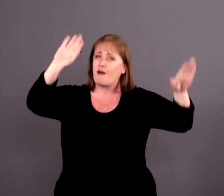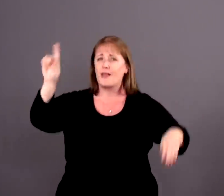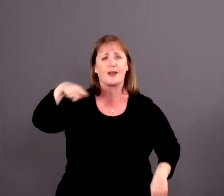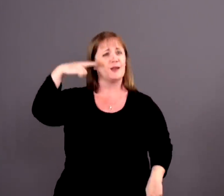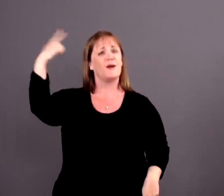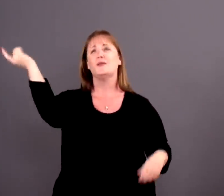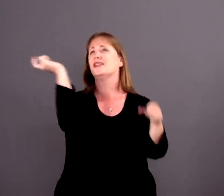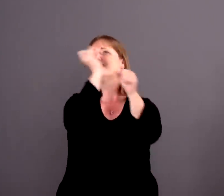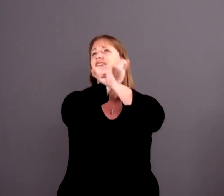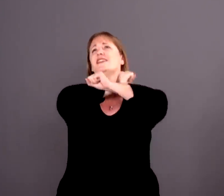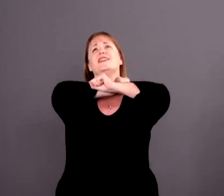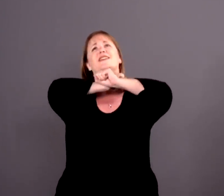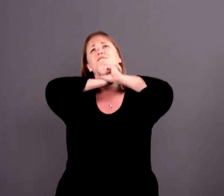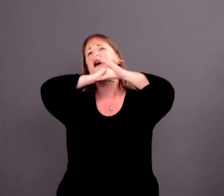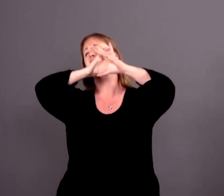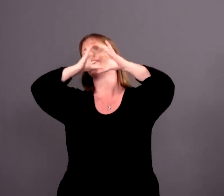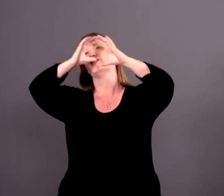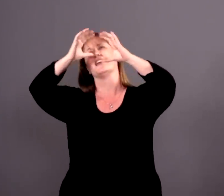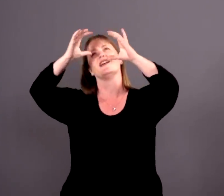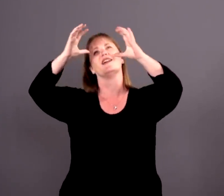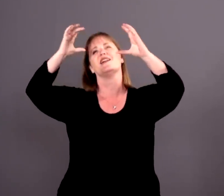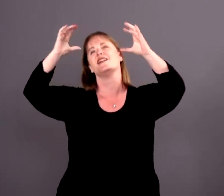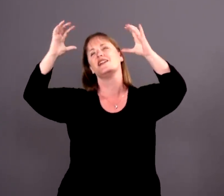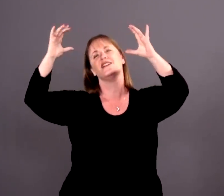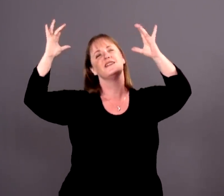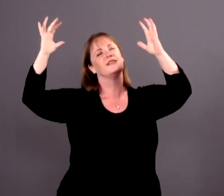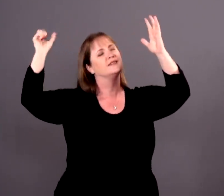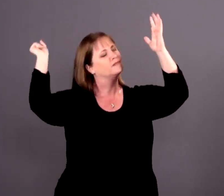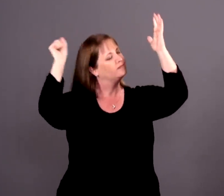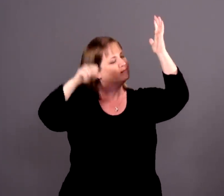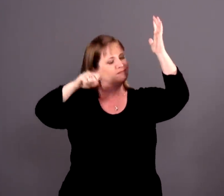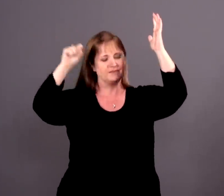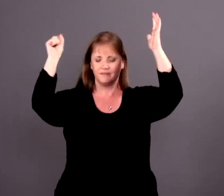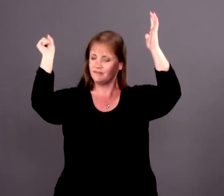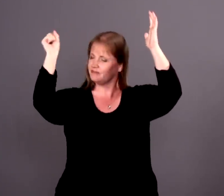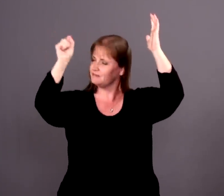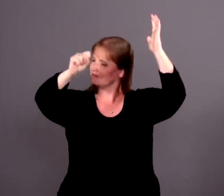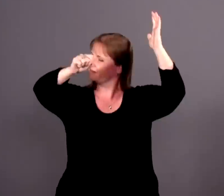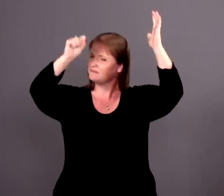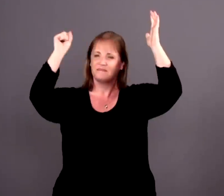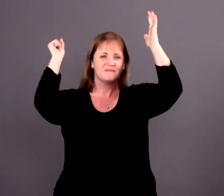I can only imagine, yeah